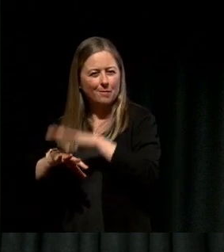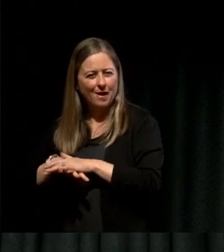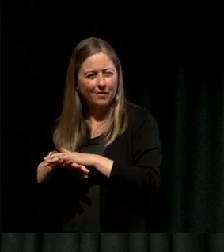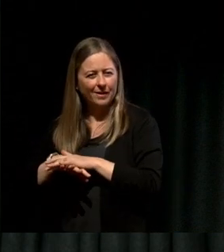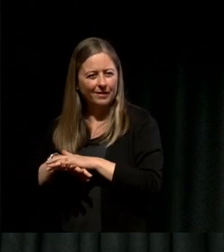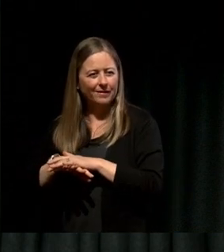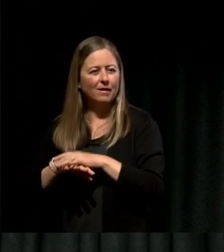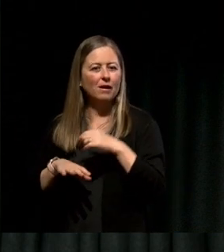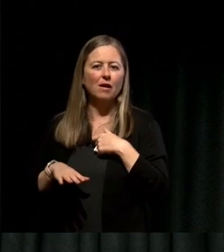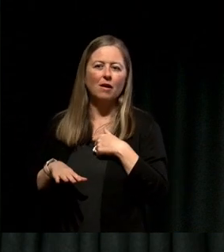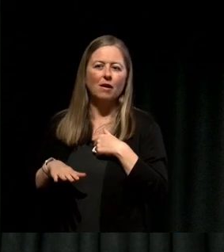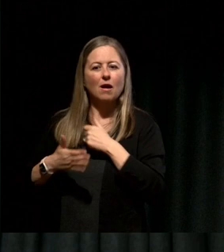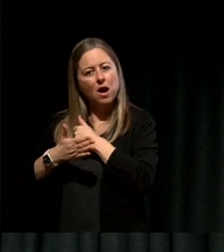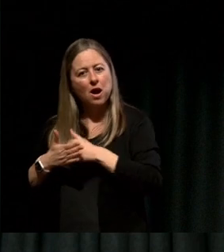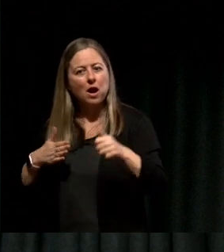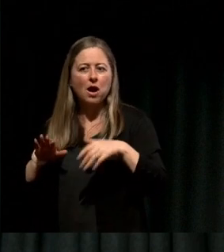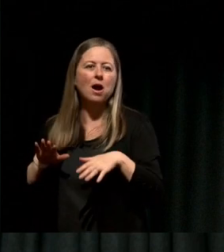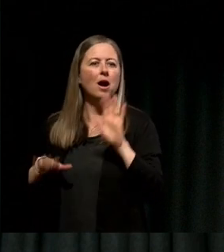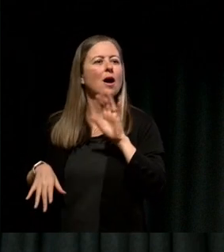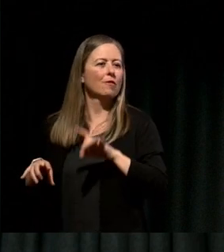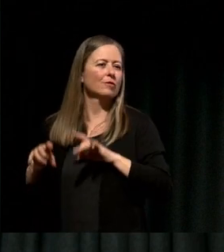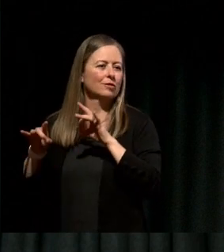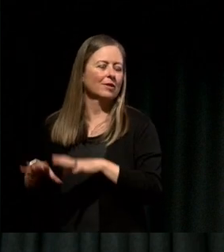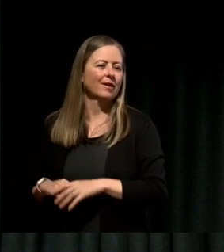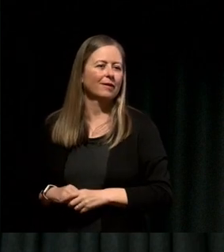2012 after a long road.